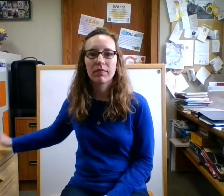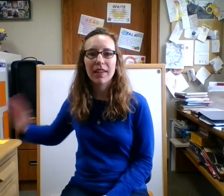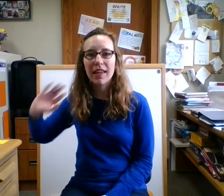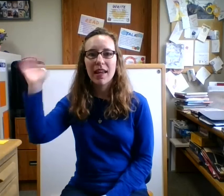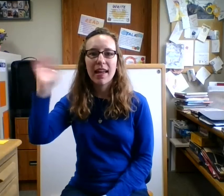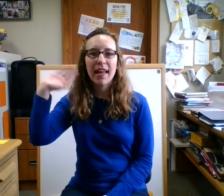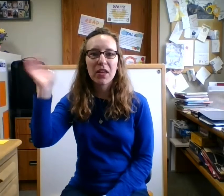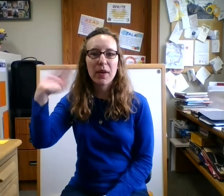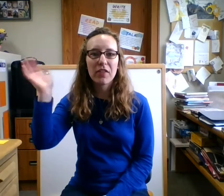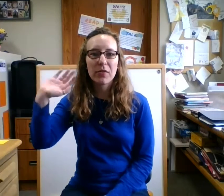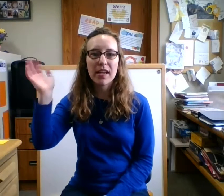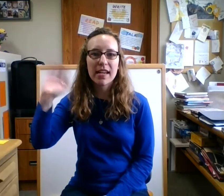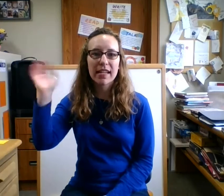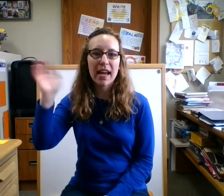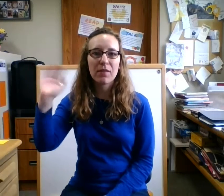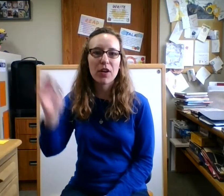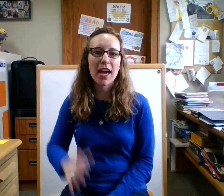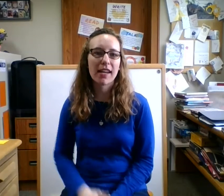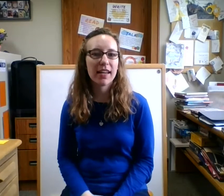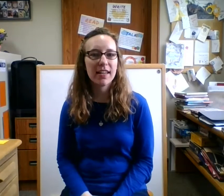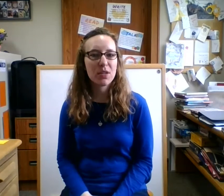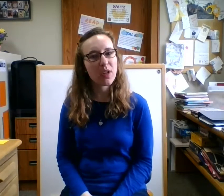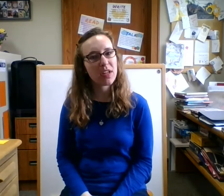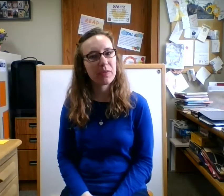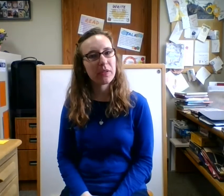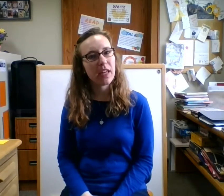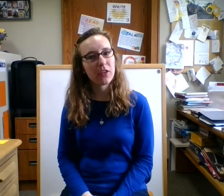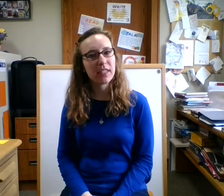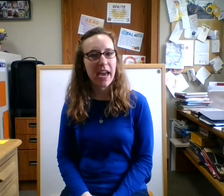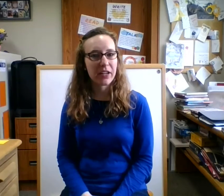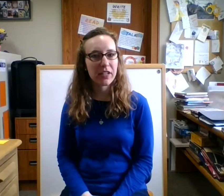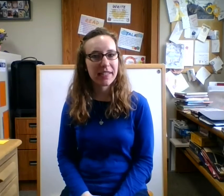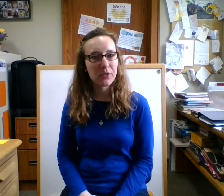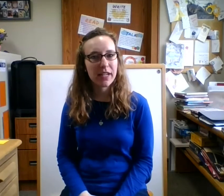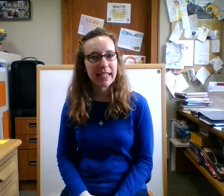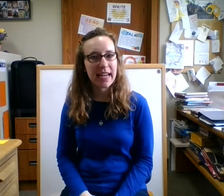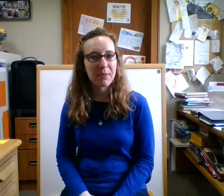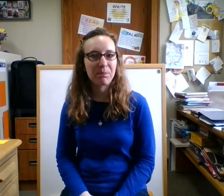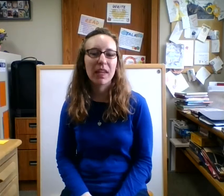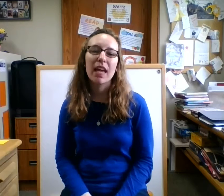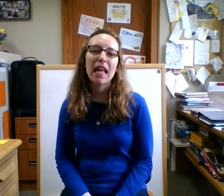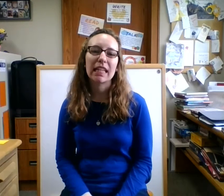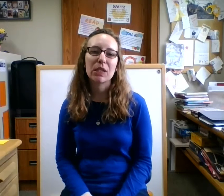hello everyone I'm Veronica and welcome to another Saturday storytime let's